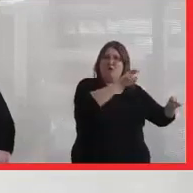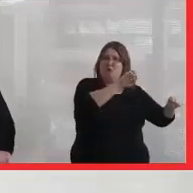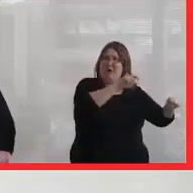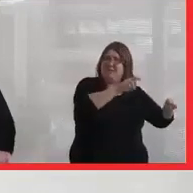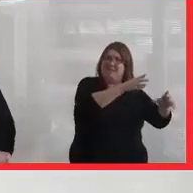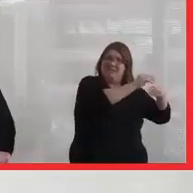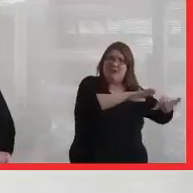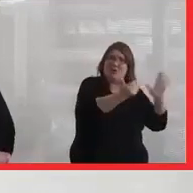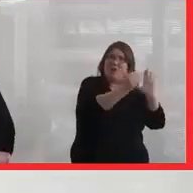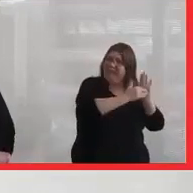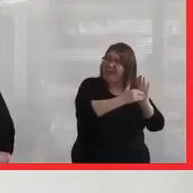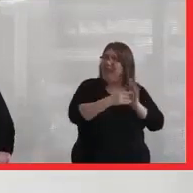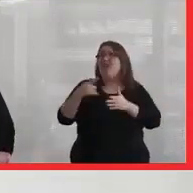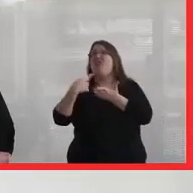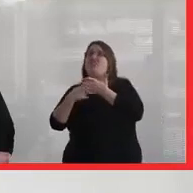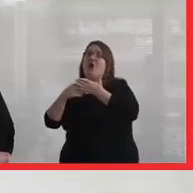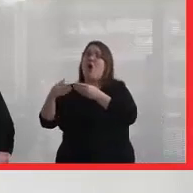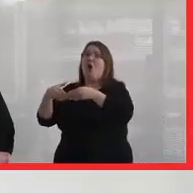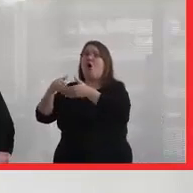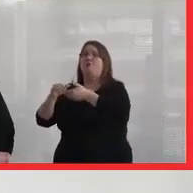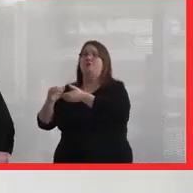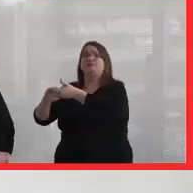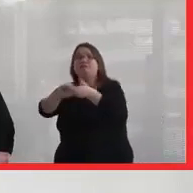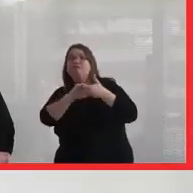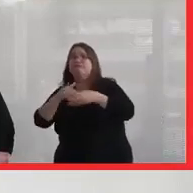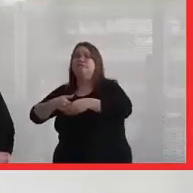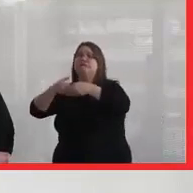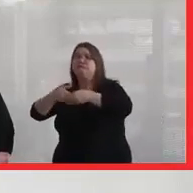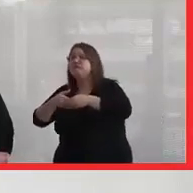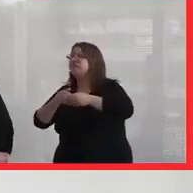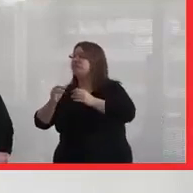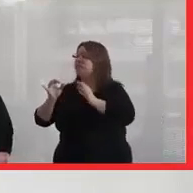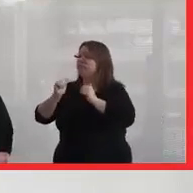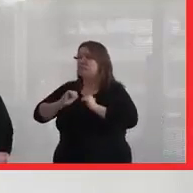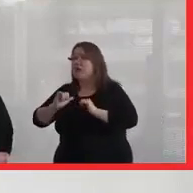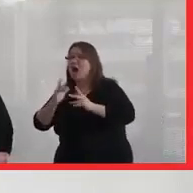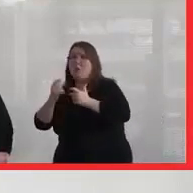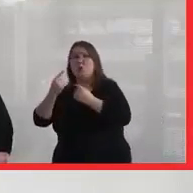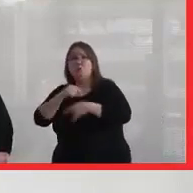after all the talk about reconciliation and all the talk about wanting to do right in this country--